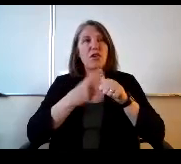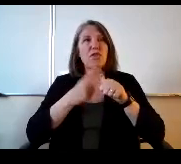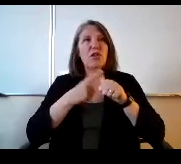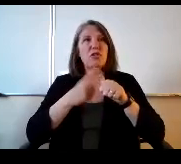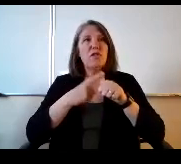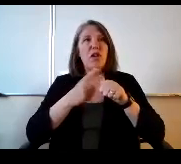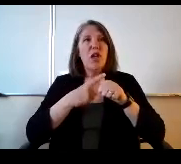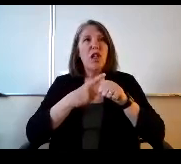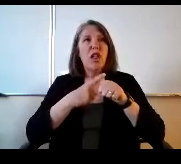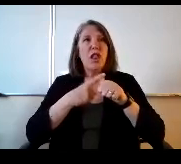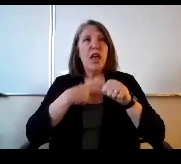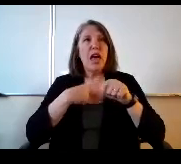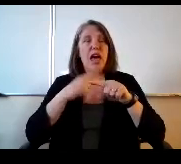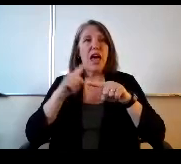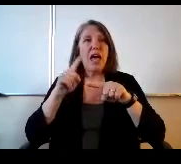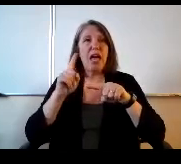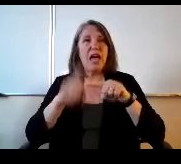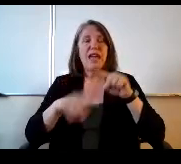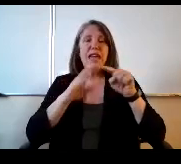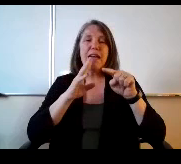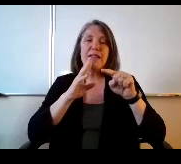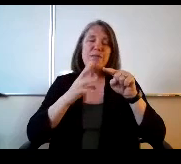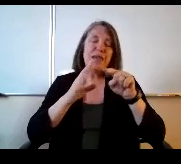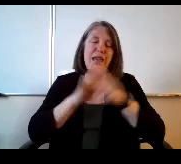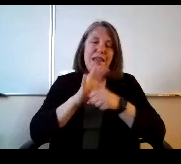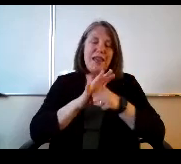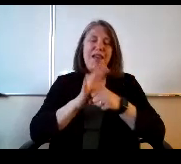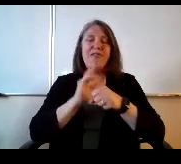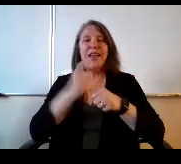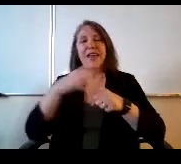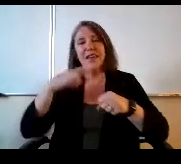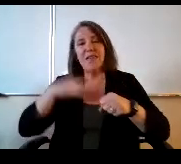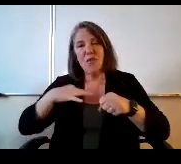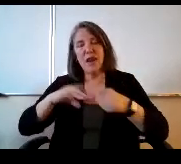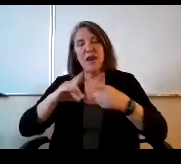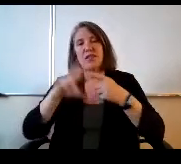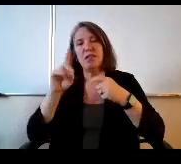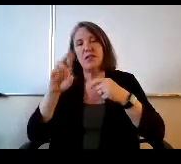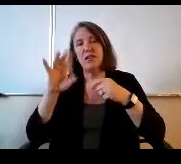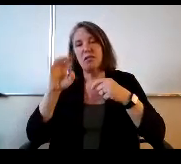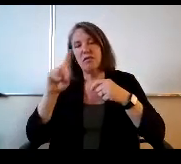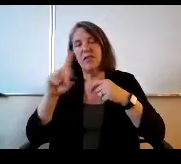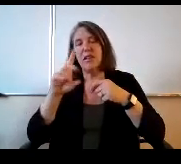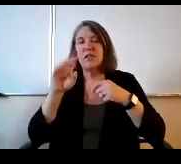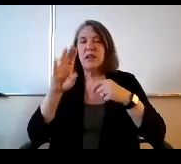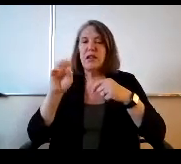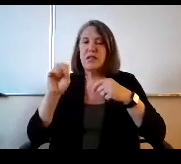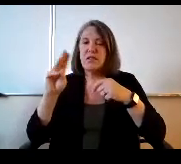I can't speak highly enough and give credit to Doctor Field Doctor Smith Anne Miss Lang for leading the